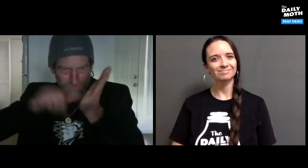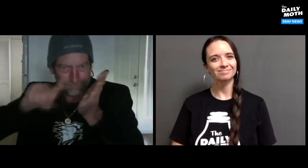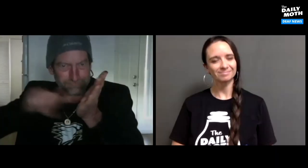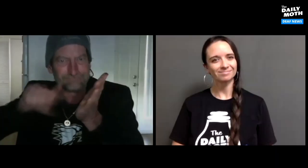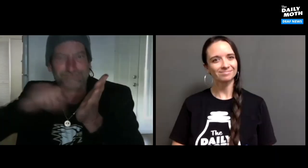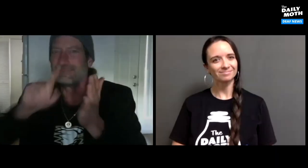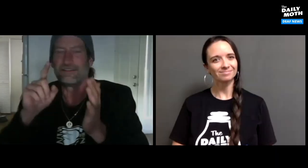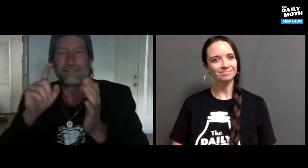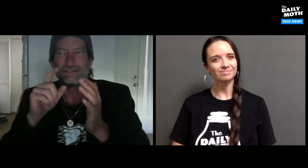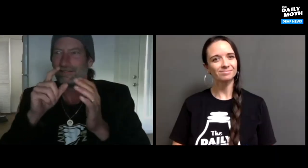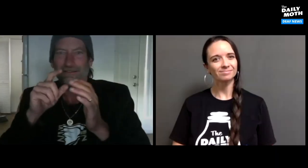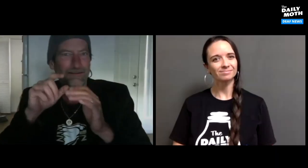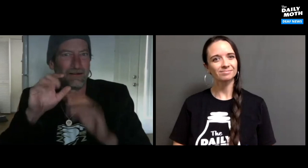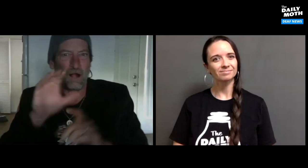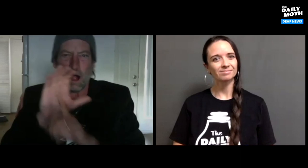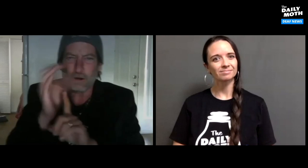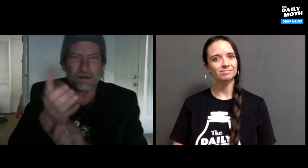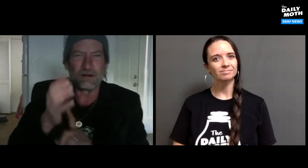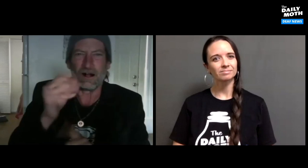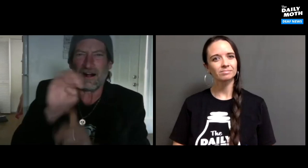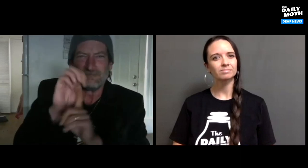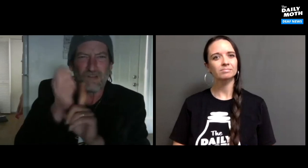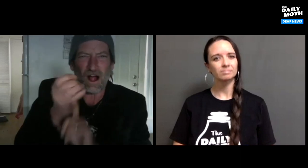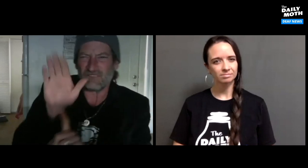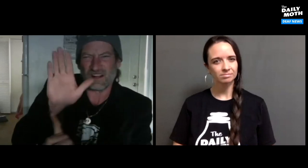I did research on the culture and environment of